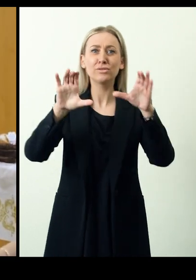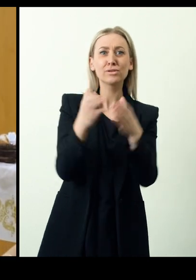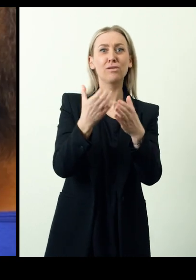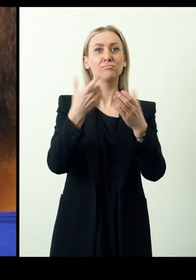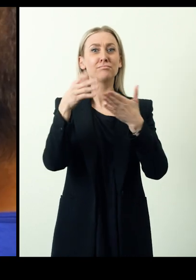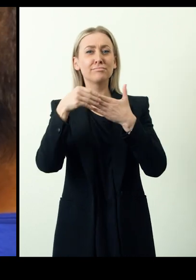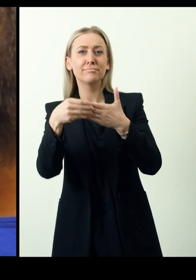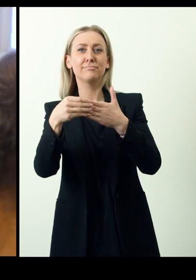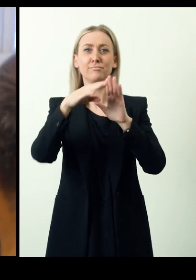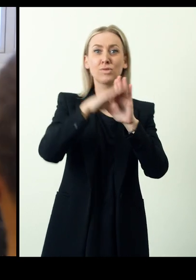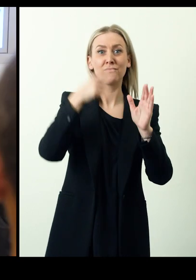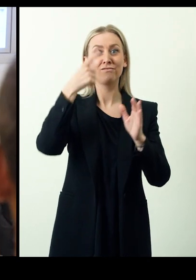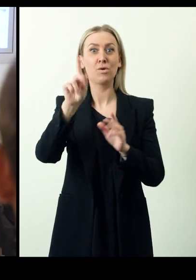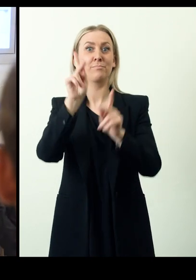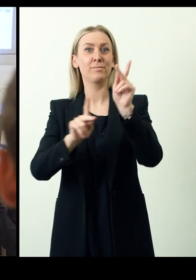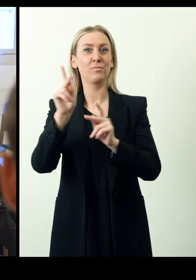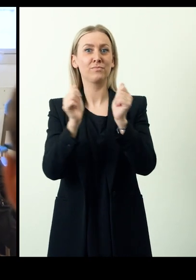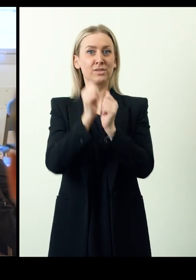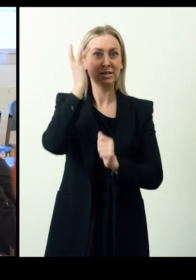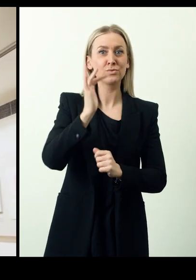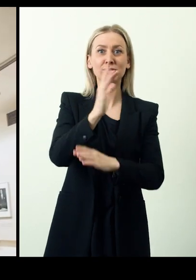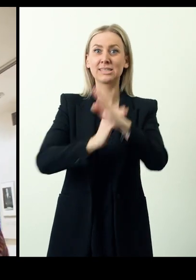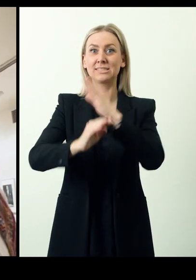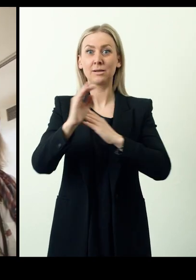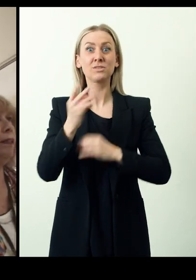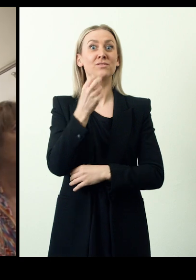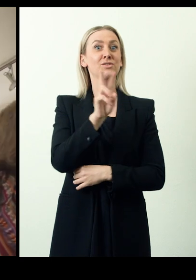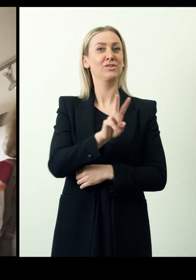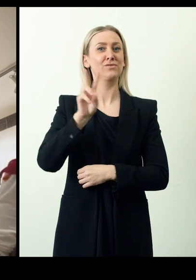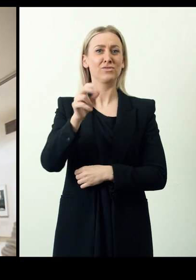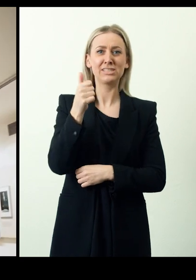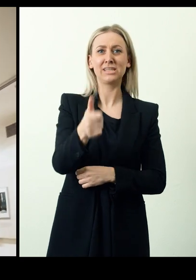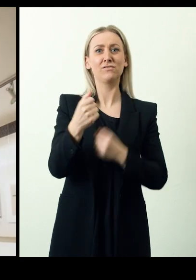and leadership program for people with intellectual disabilities in 2011. By 2022,